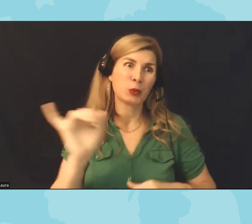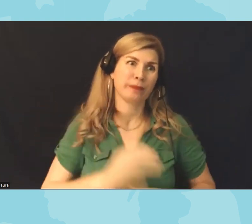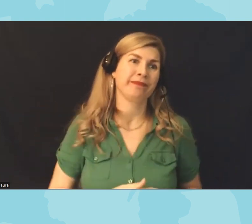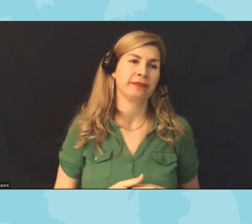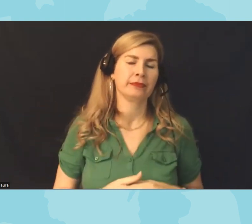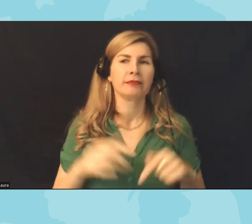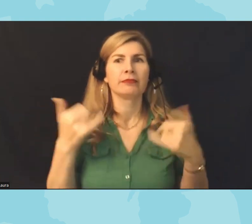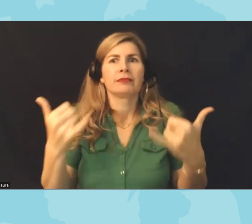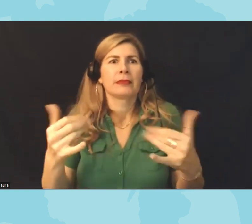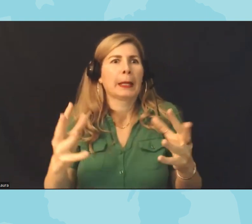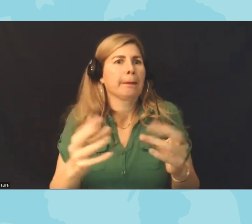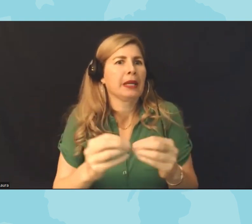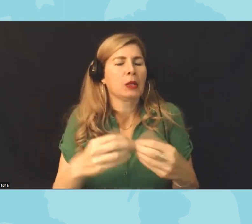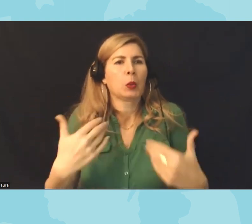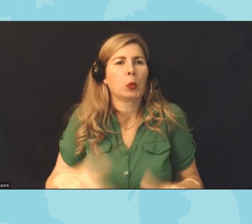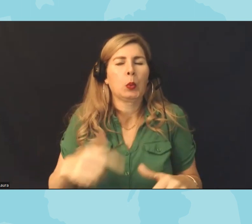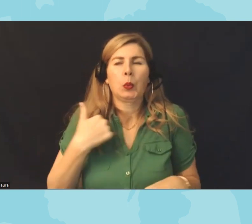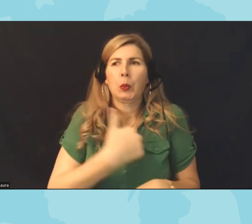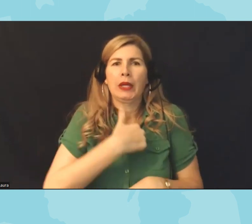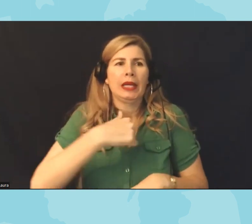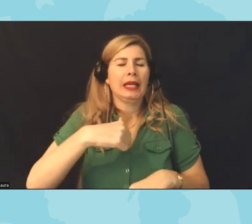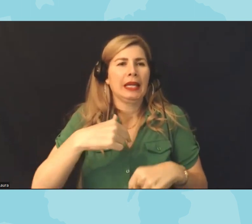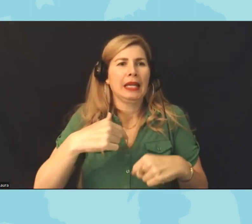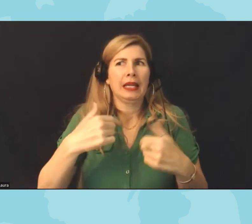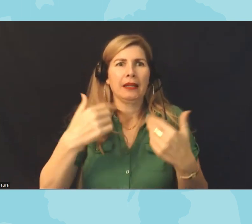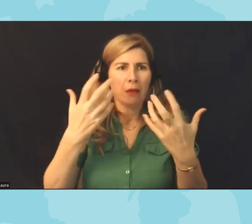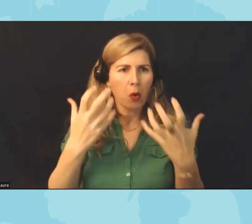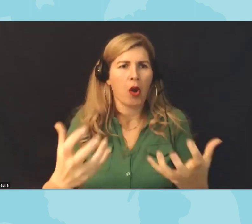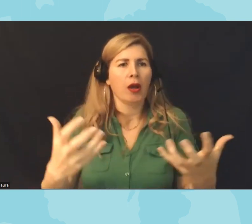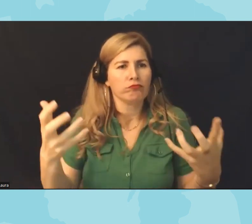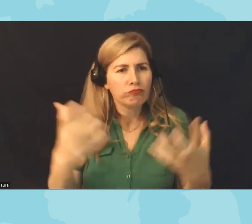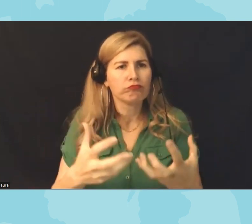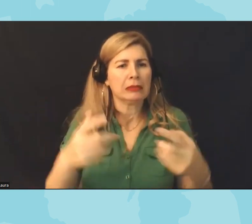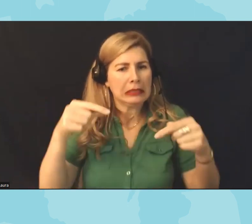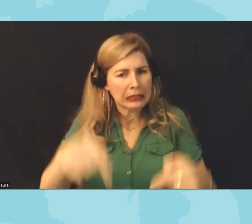opportunity as a nationwide organization to come together for this broader conversation and really